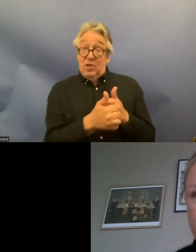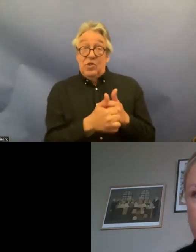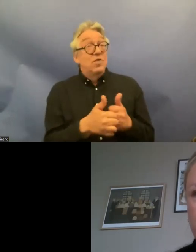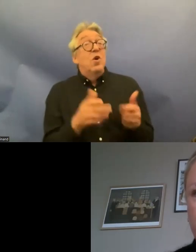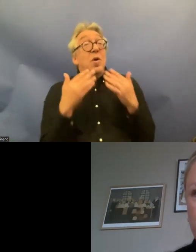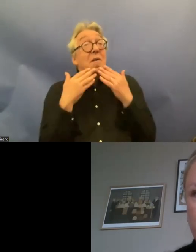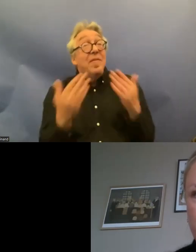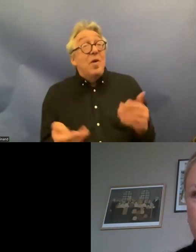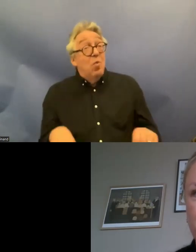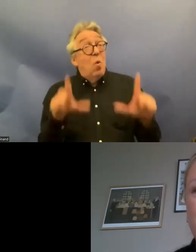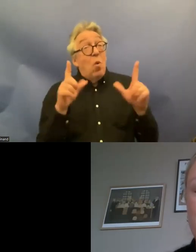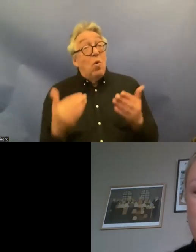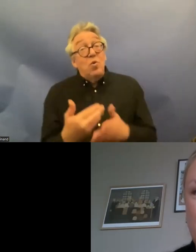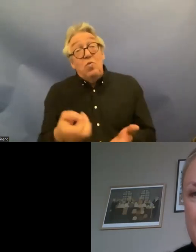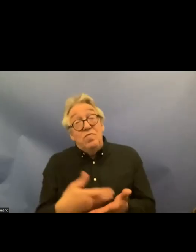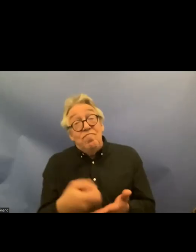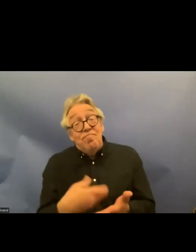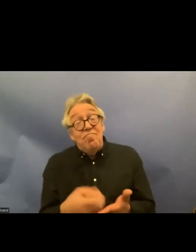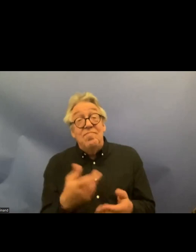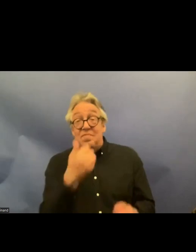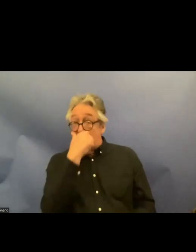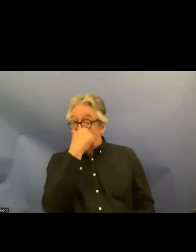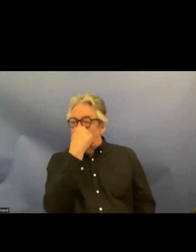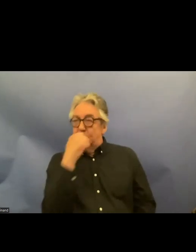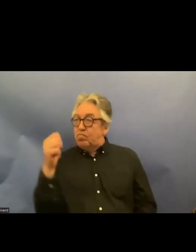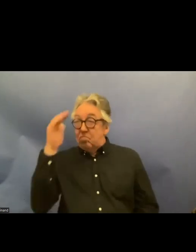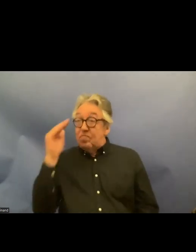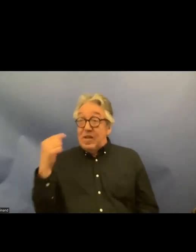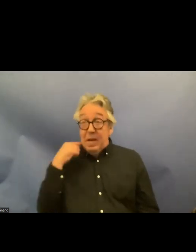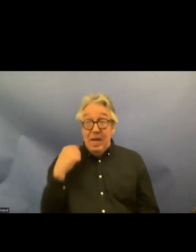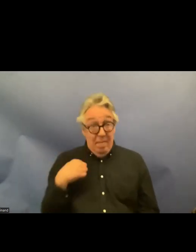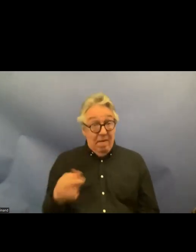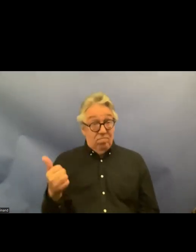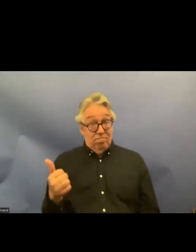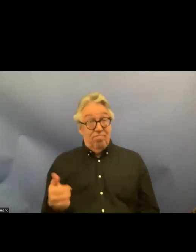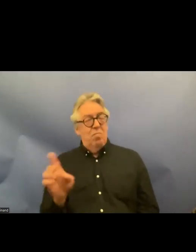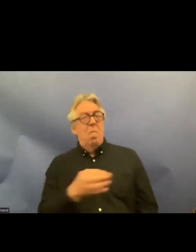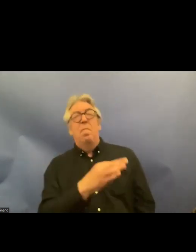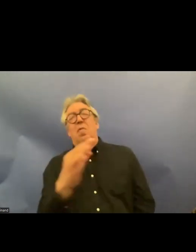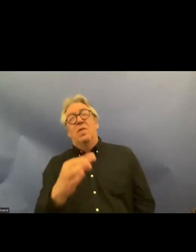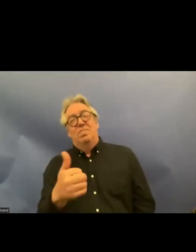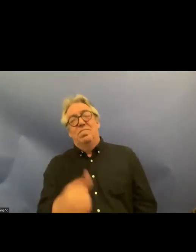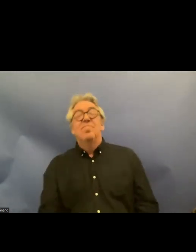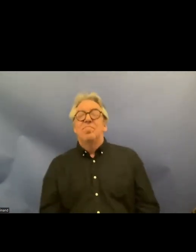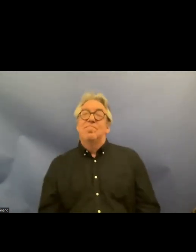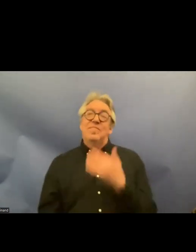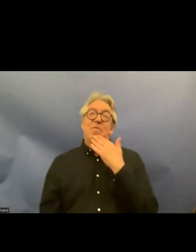updating us on this hi can you hear me perfectly okay thank you about the